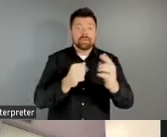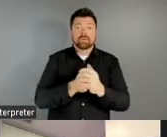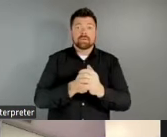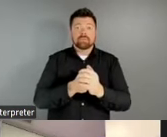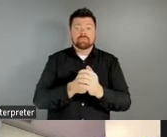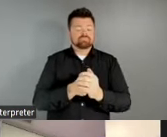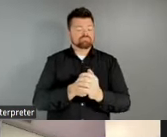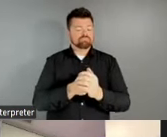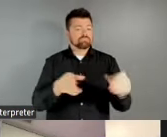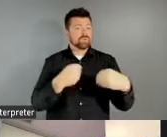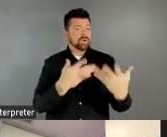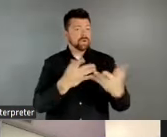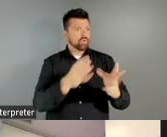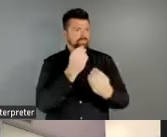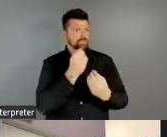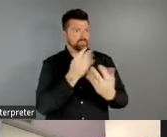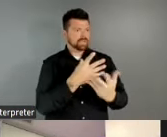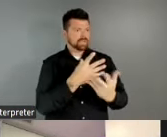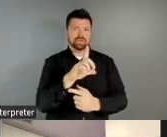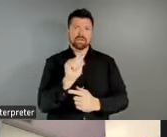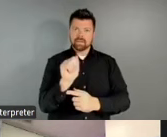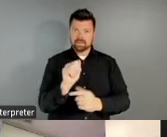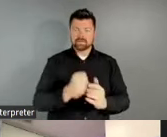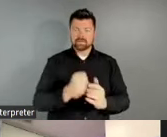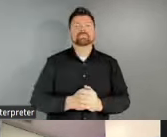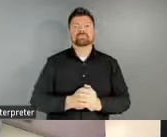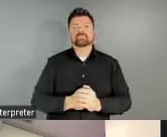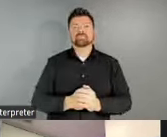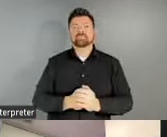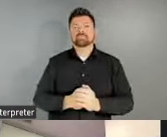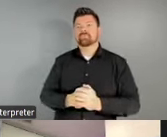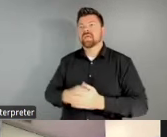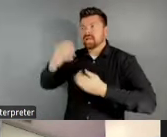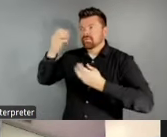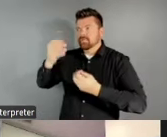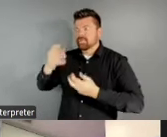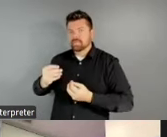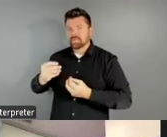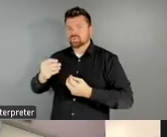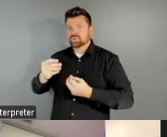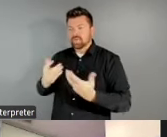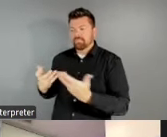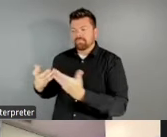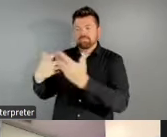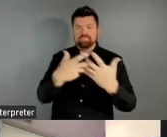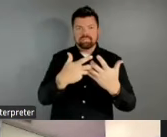provide key information about LAAs and factors in promoting their long-term sustainability, lay the